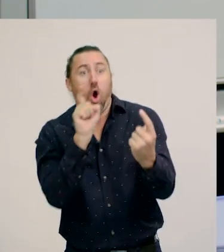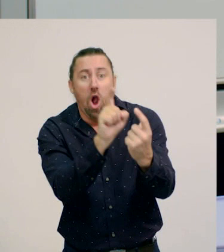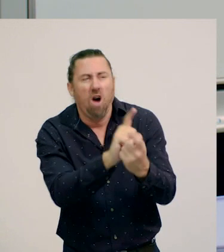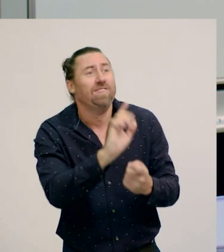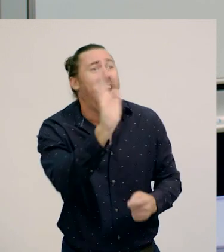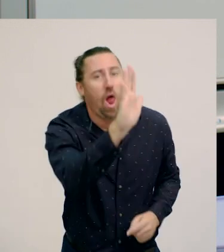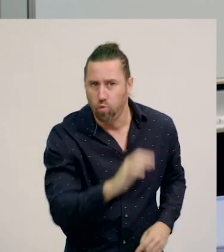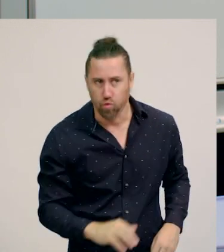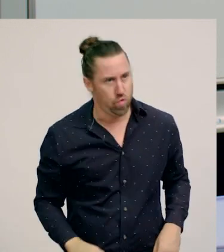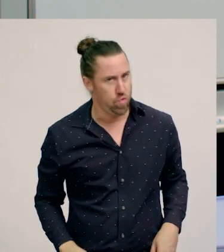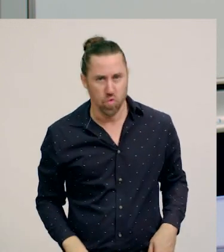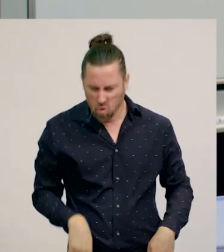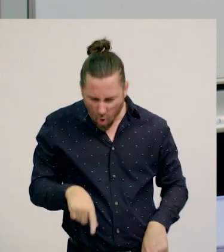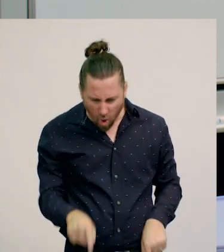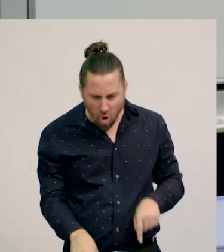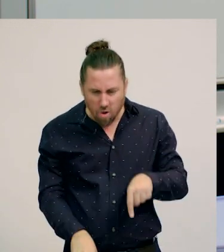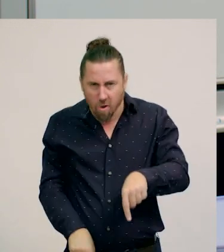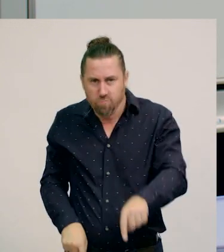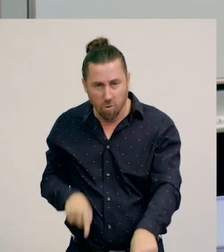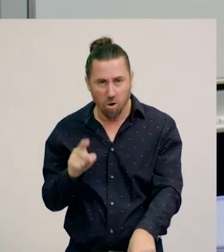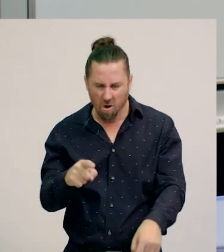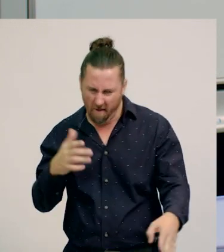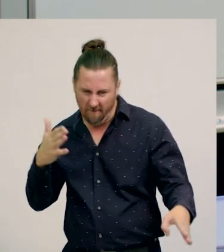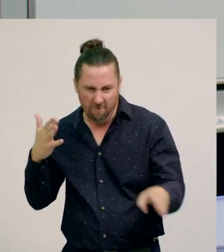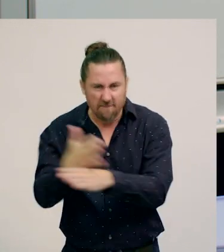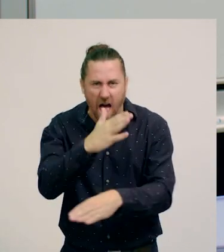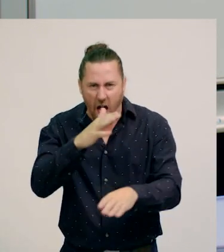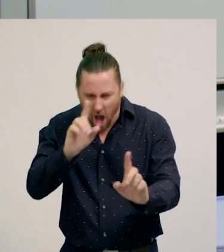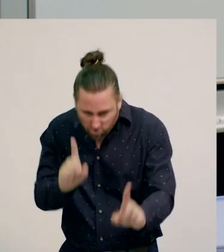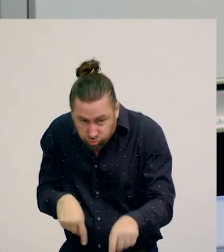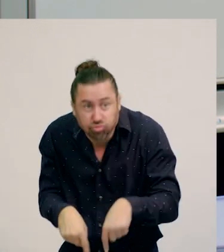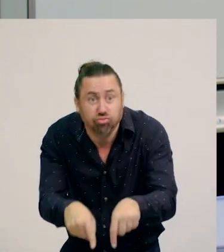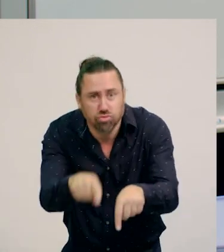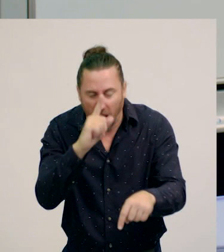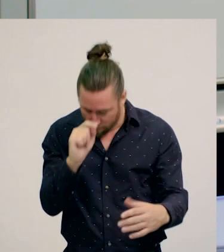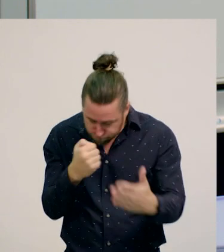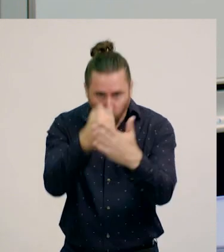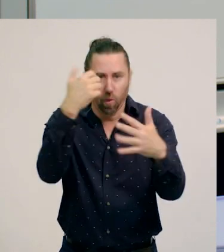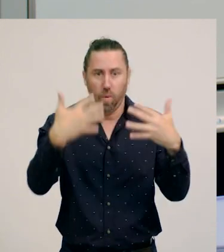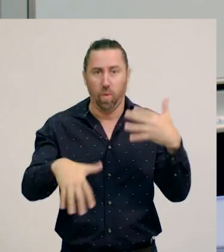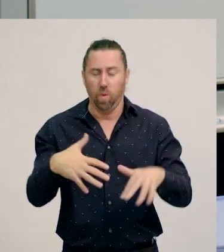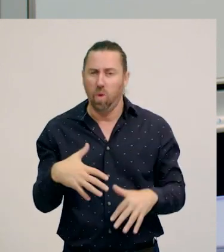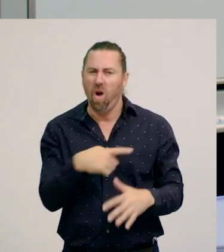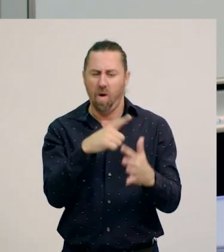They are strong and fast, and can cause some serious damage. The cassowary is an endangered species,